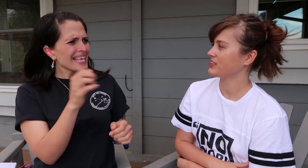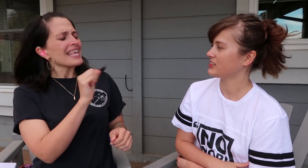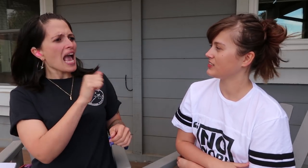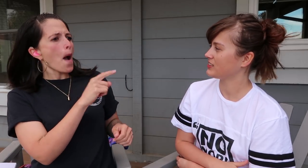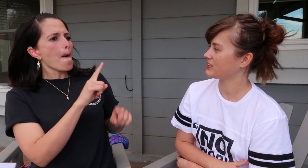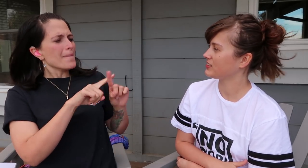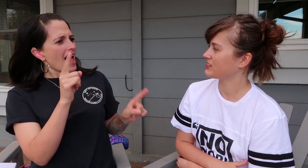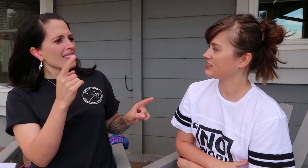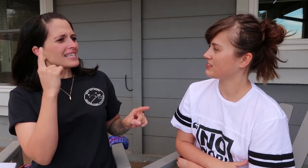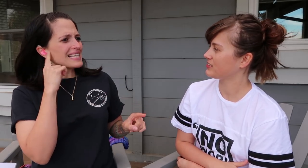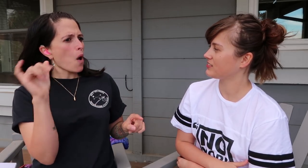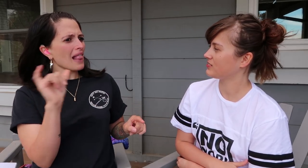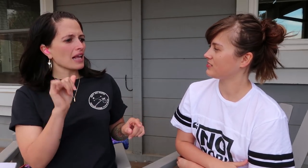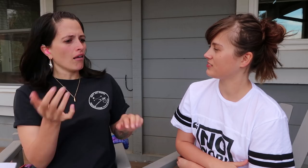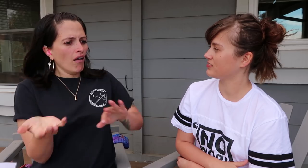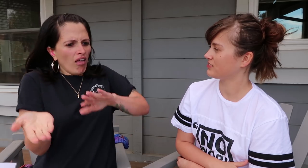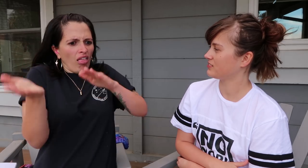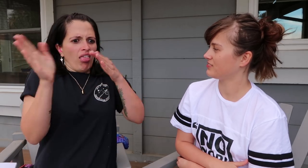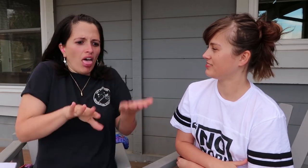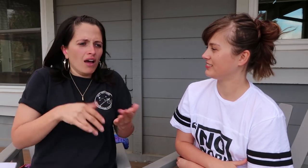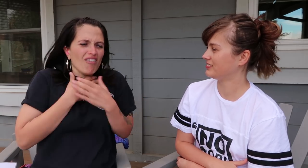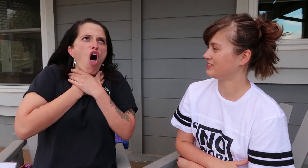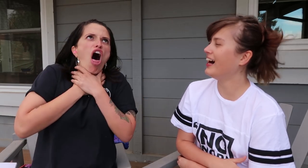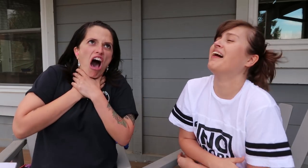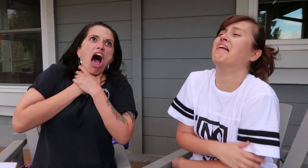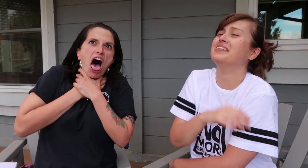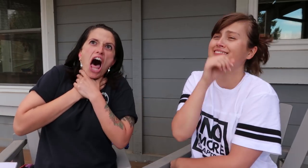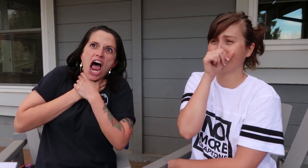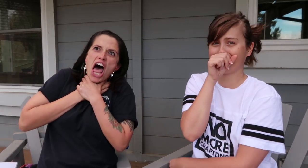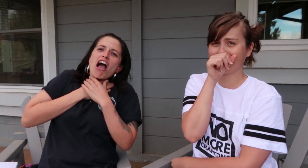Yeah, but they sound like they’re being choked to death.